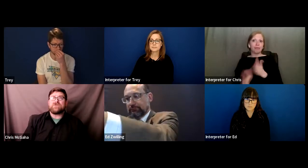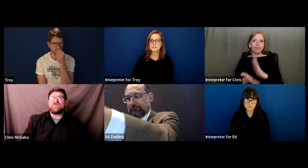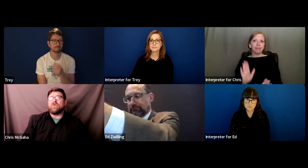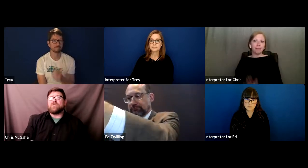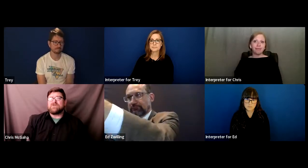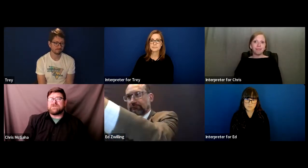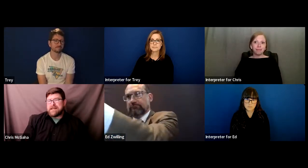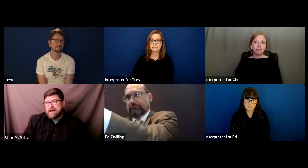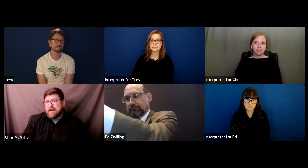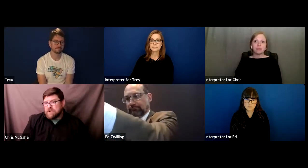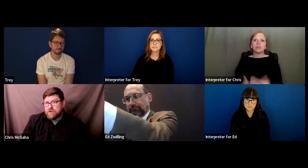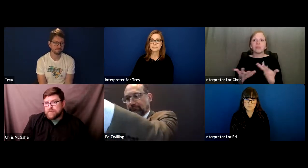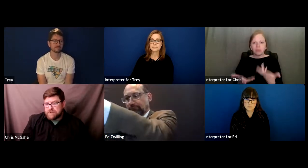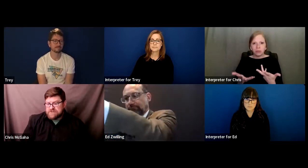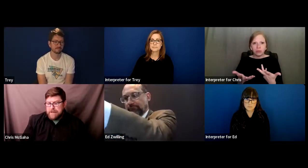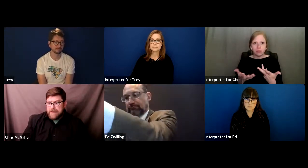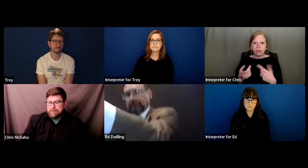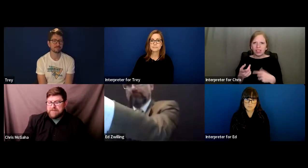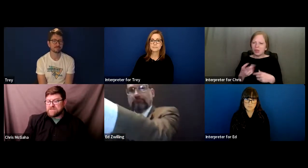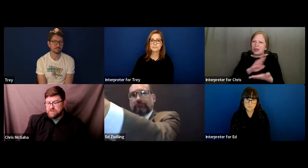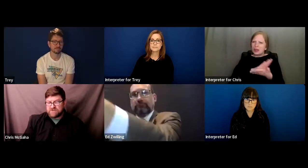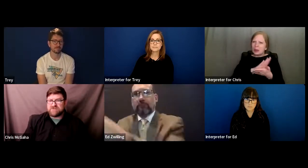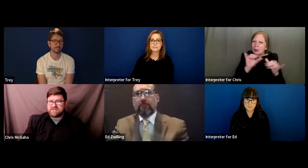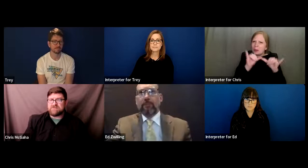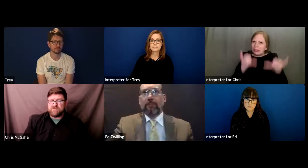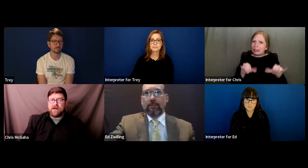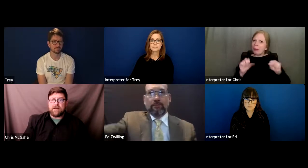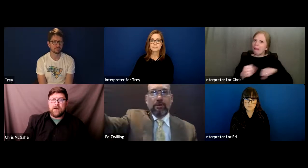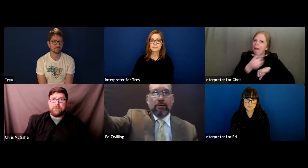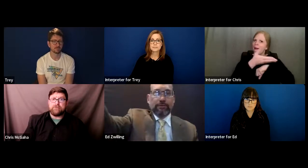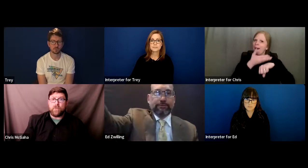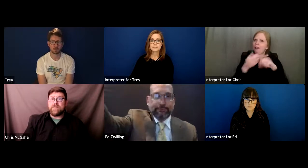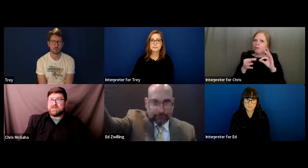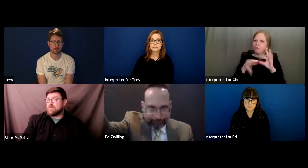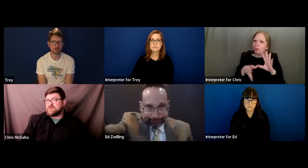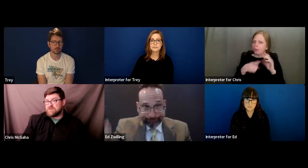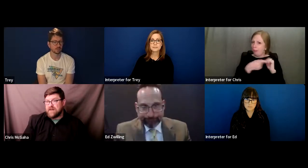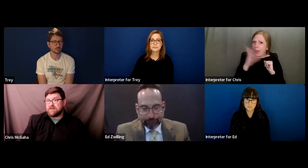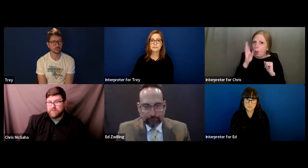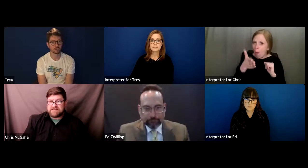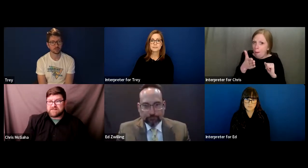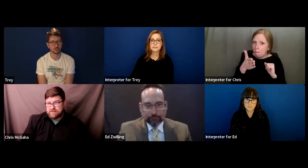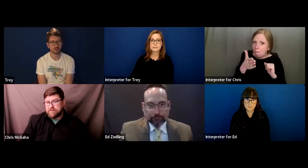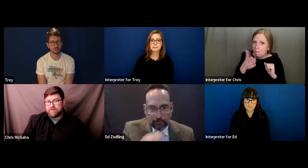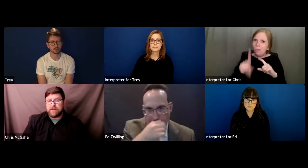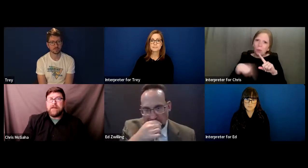So they can hire interpreters and they do. School systems do that when interpreters are available. That's another thing.